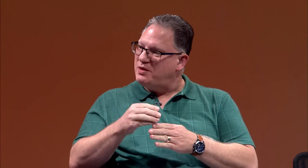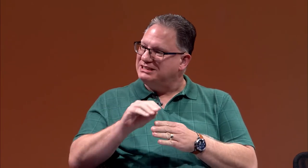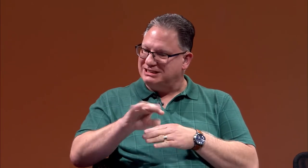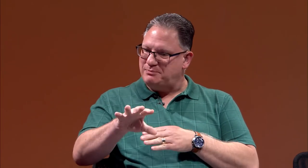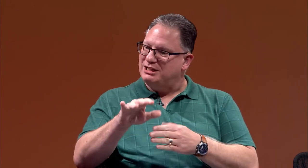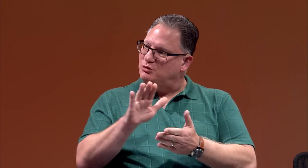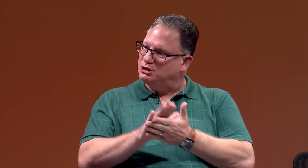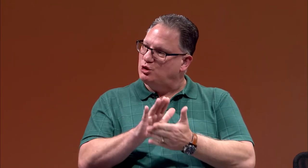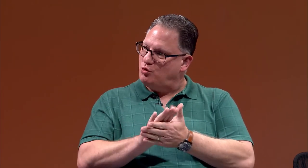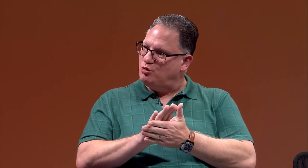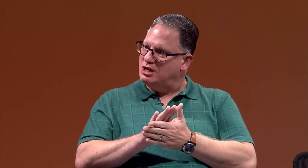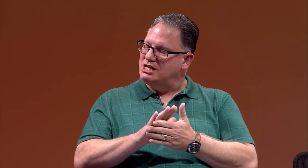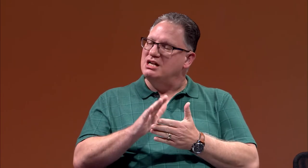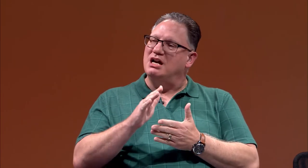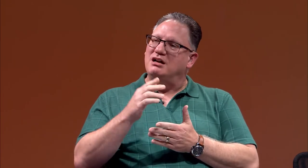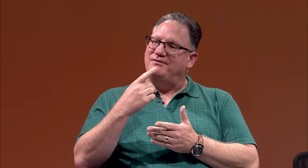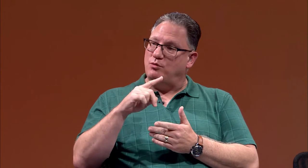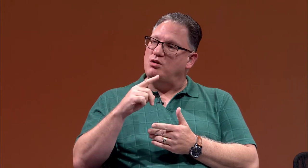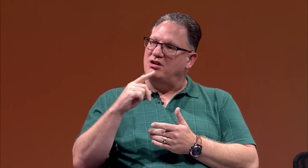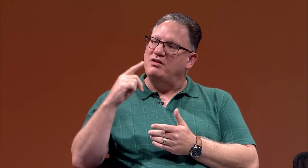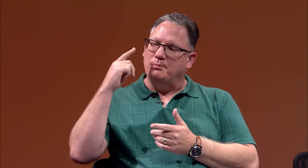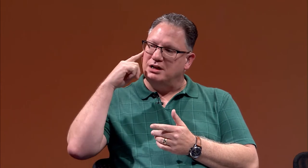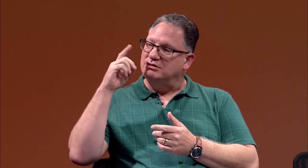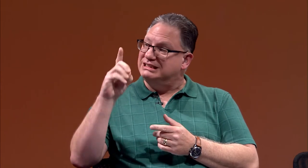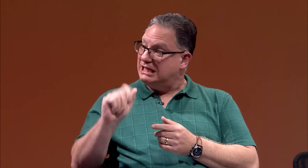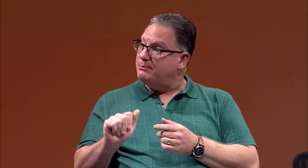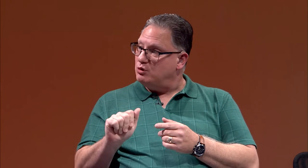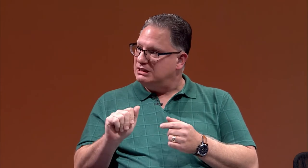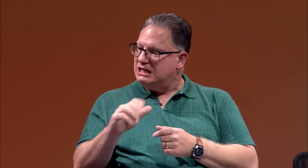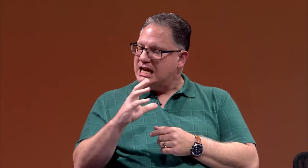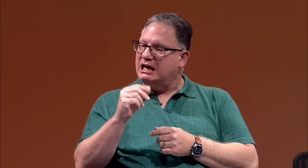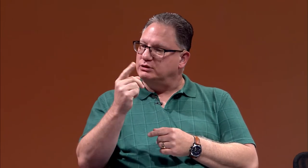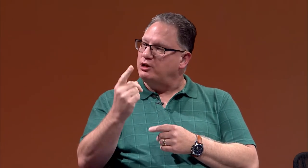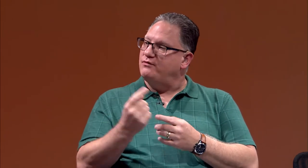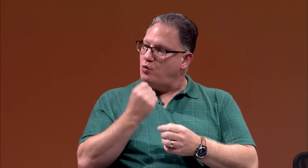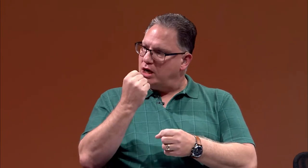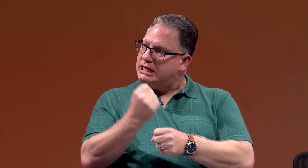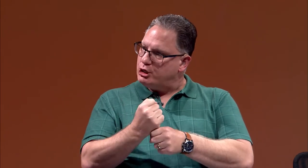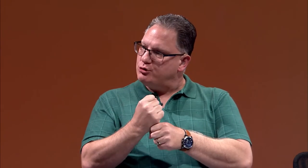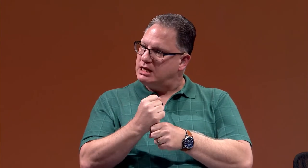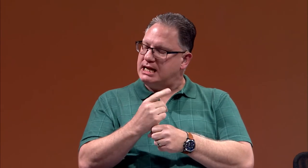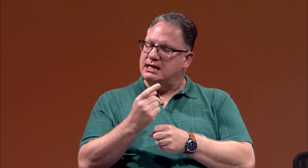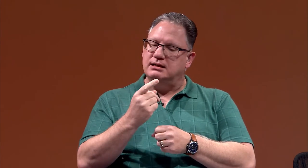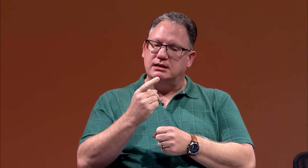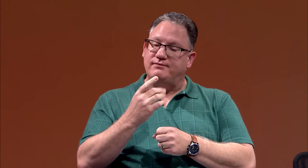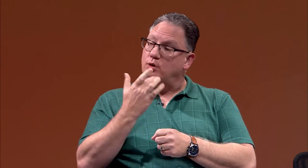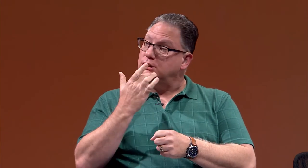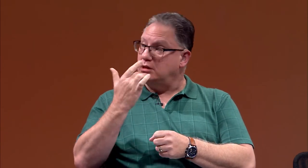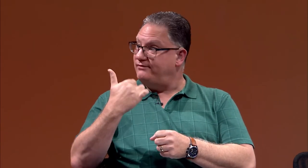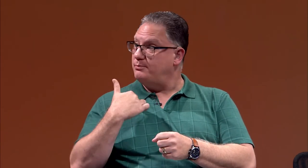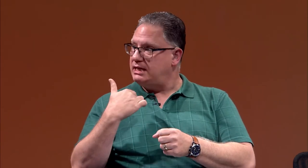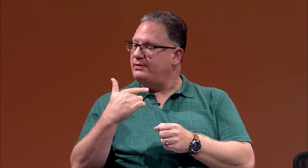They sent me to the school for the mentally disabled. I was there for one year, and fortunately for me,